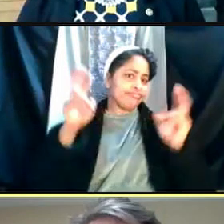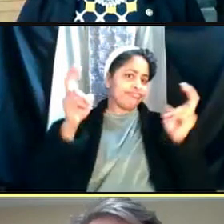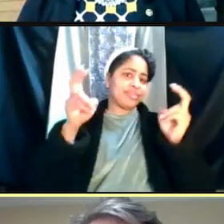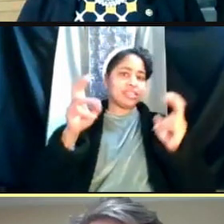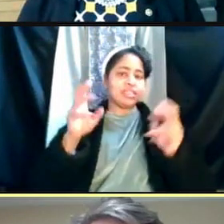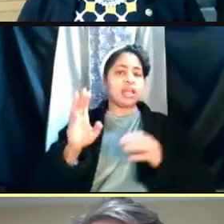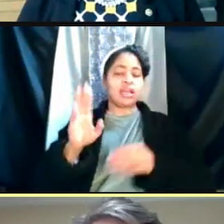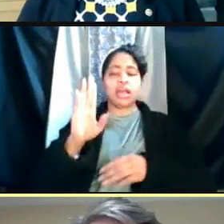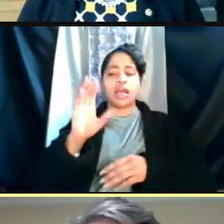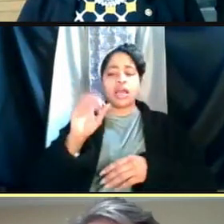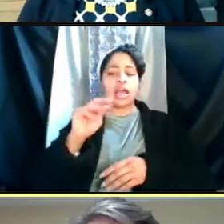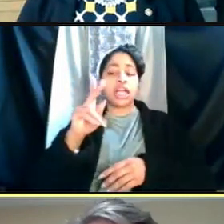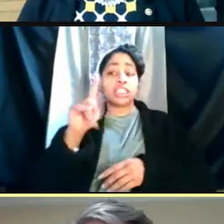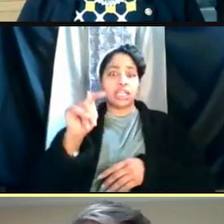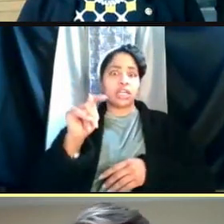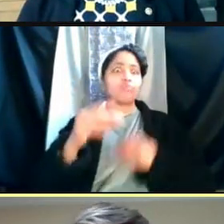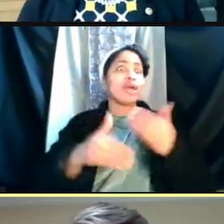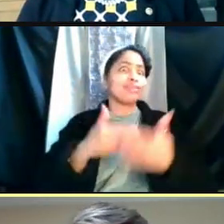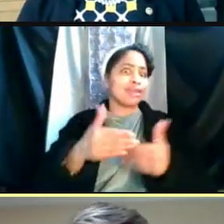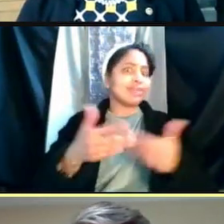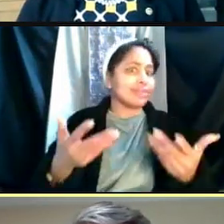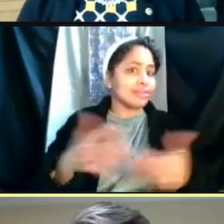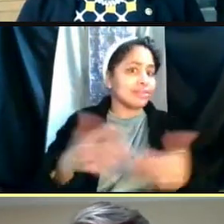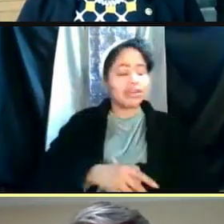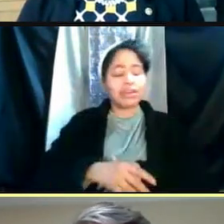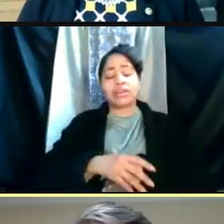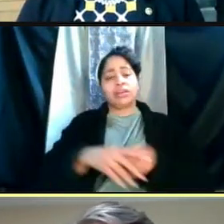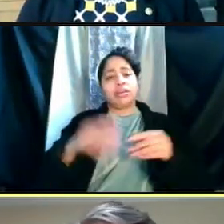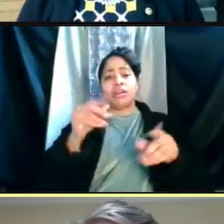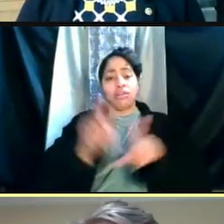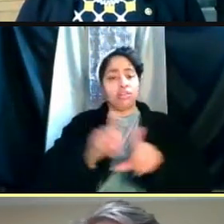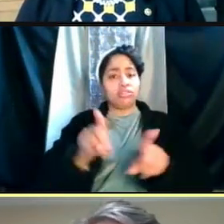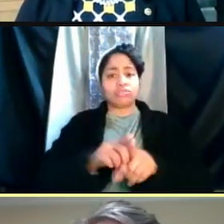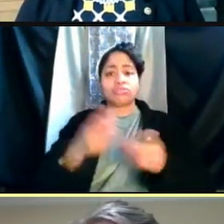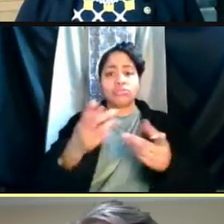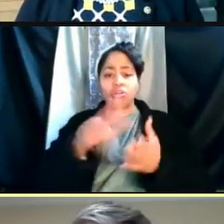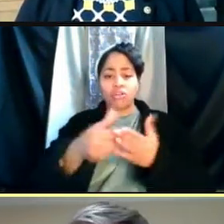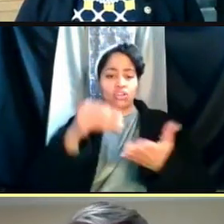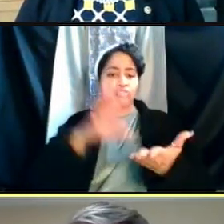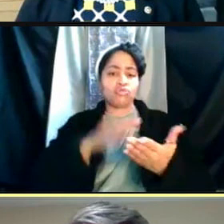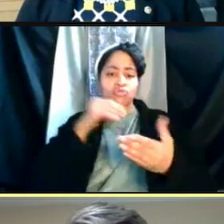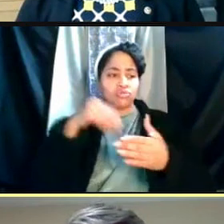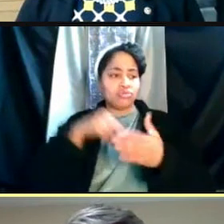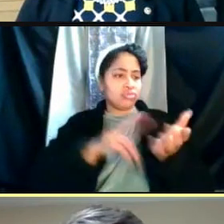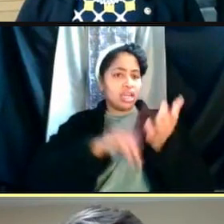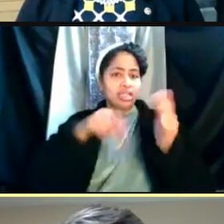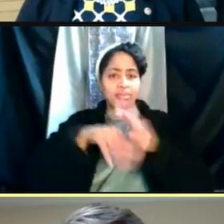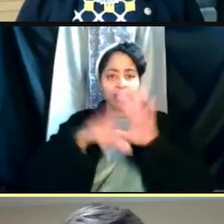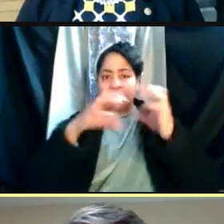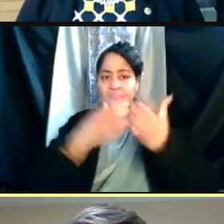Similarly, we've been tracking all the students who are enrolled in classes that have been designated